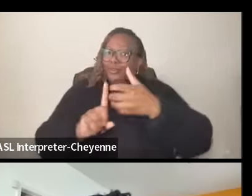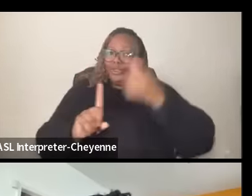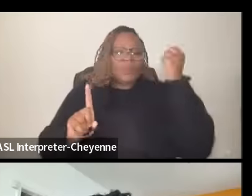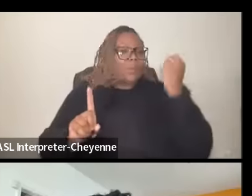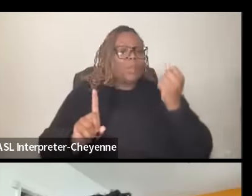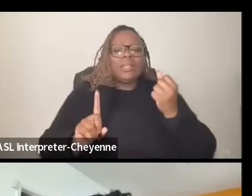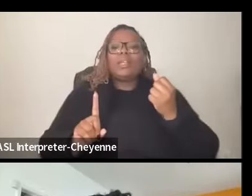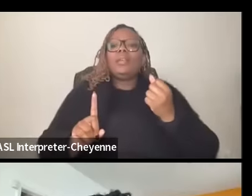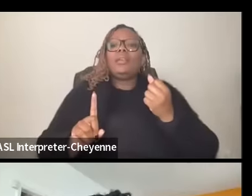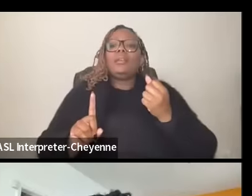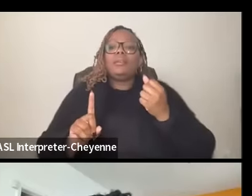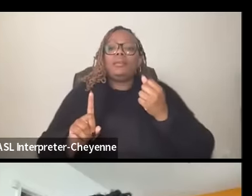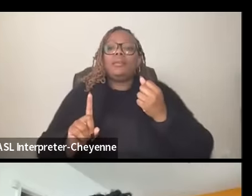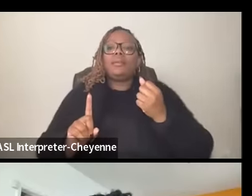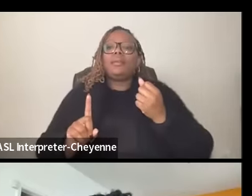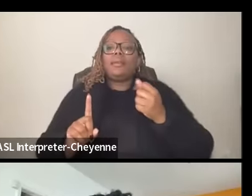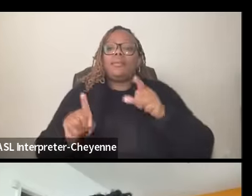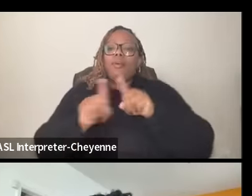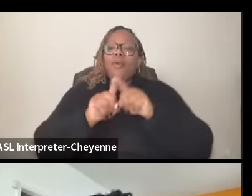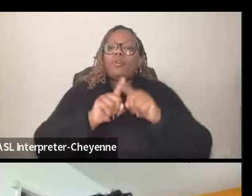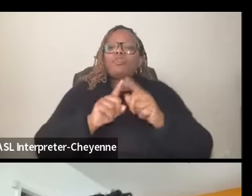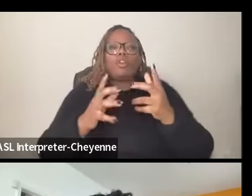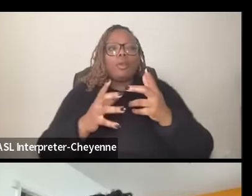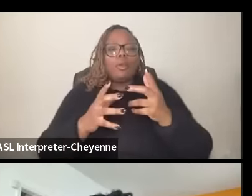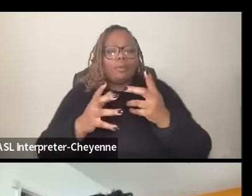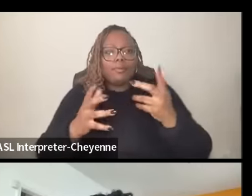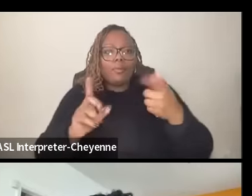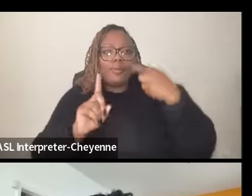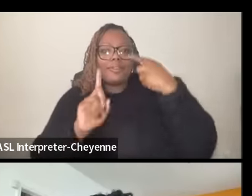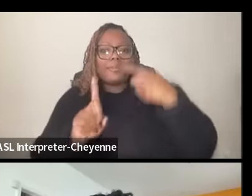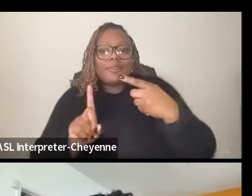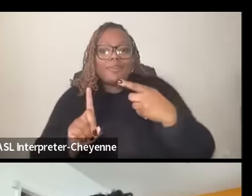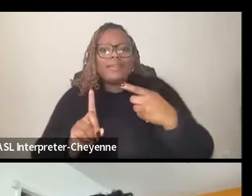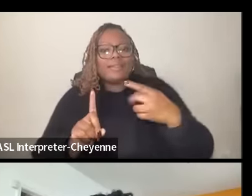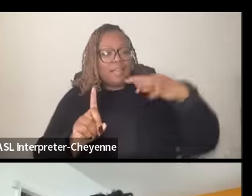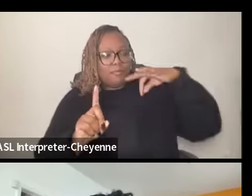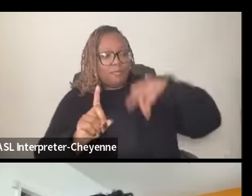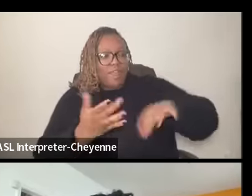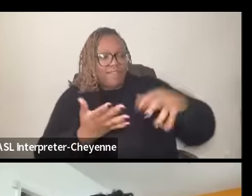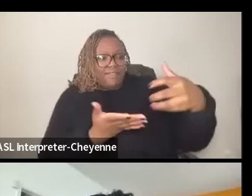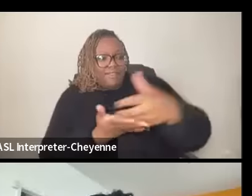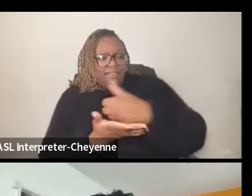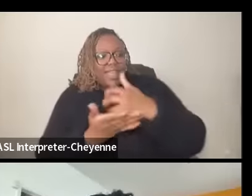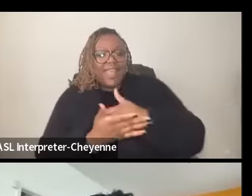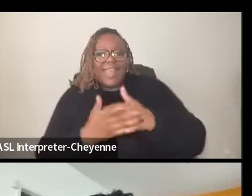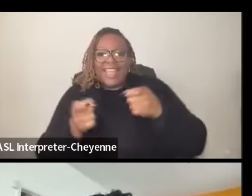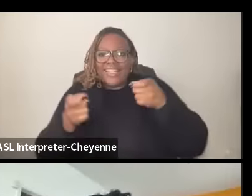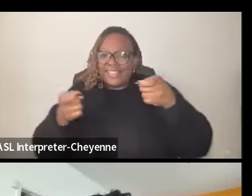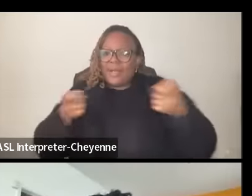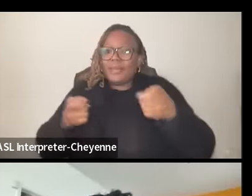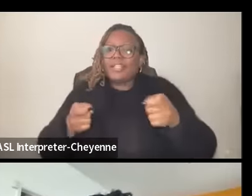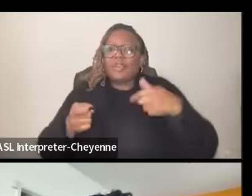this was in the quest of profit and domination and so we have to name that you know it's not just Bad